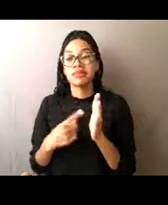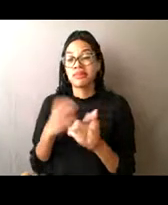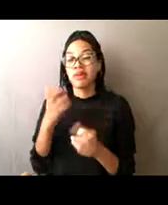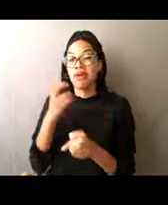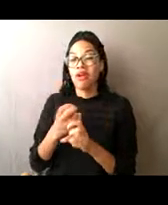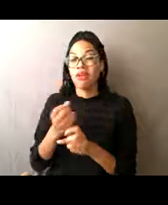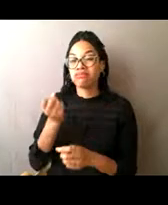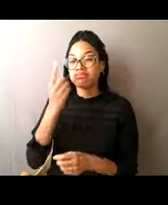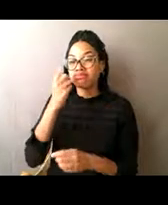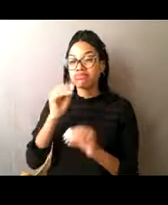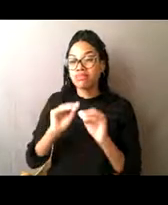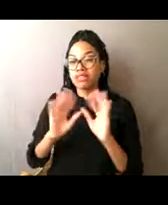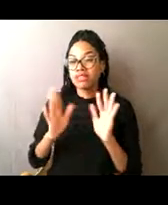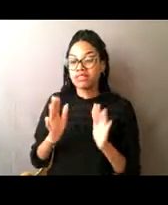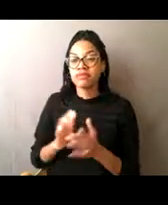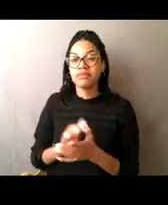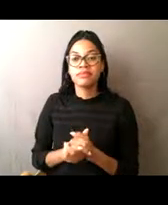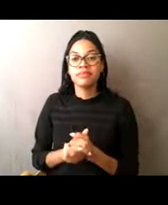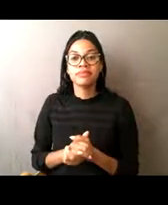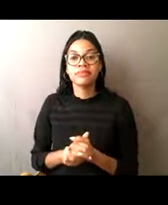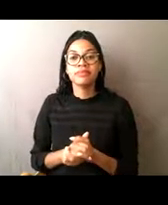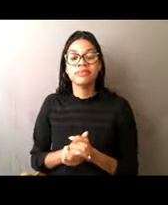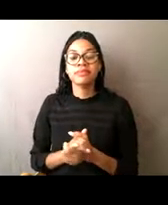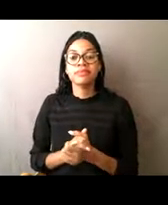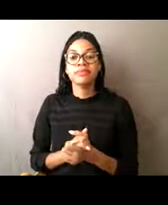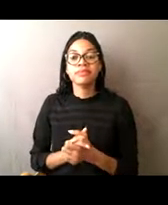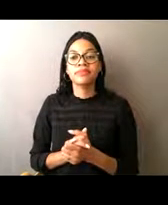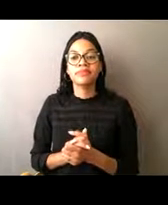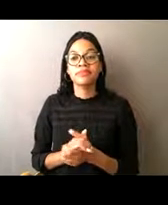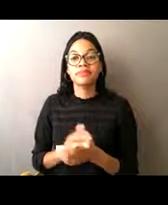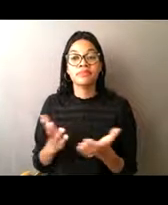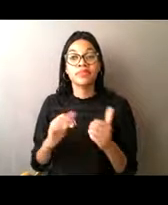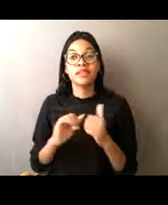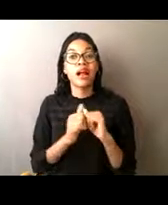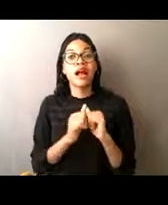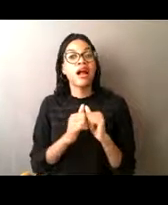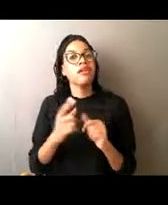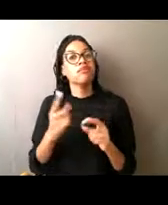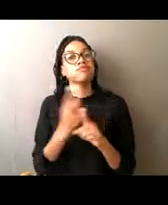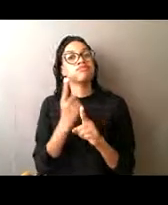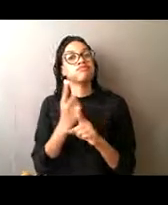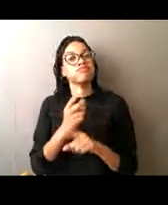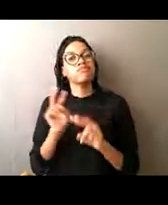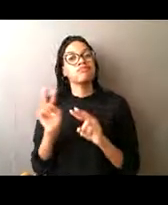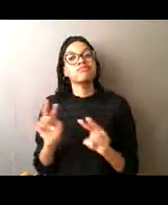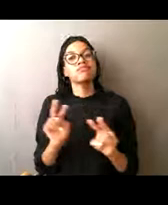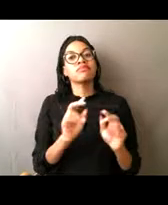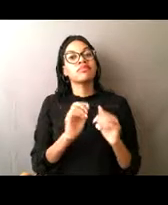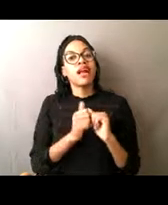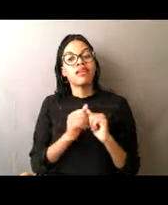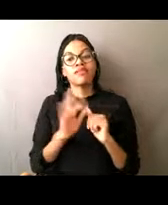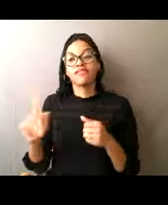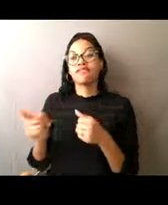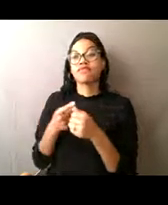So a component to effective enforcement is educating the fishermen and the public